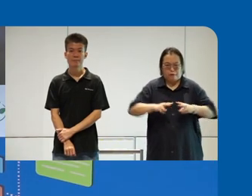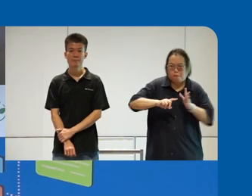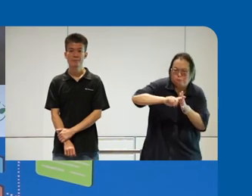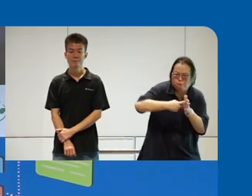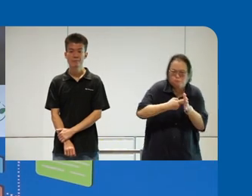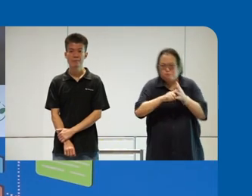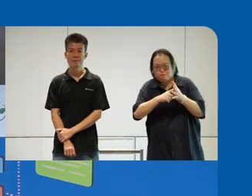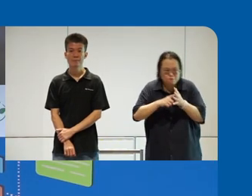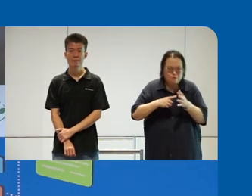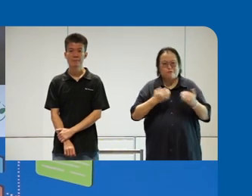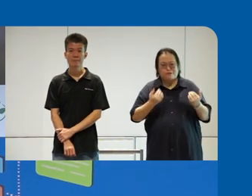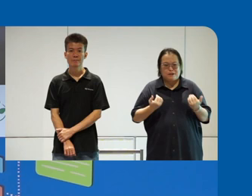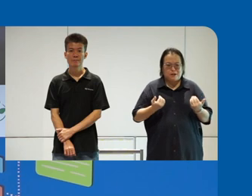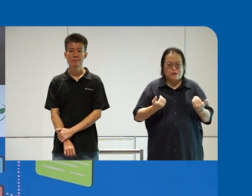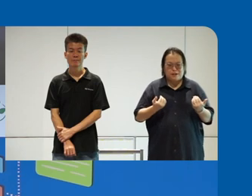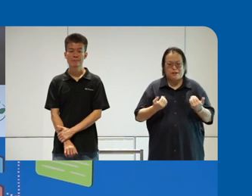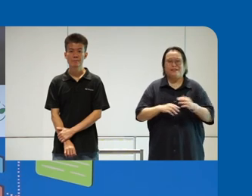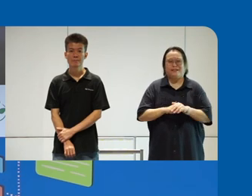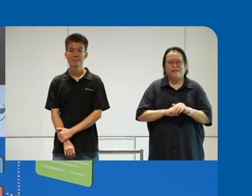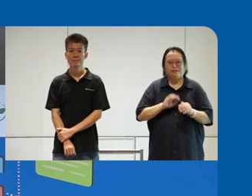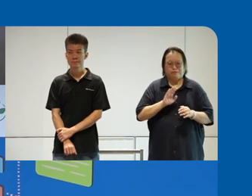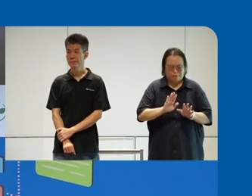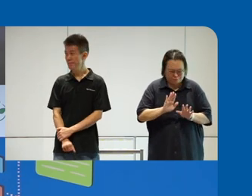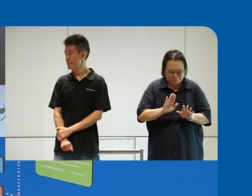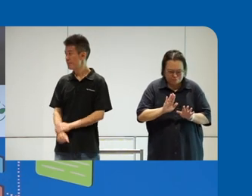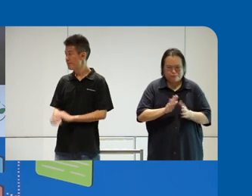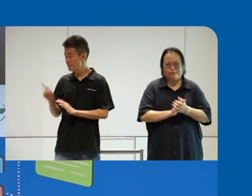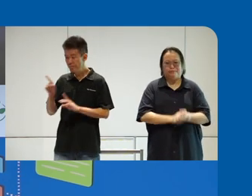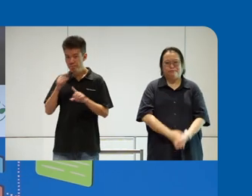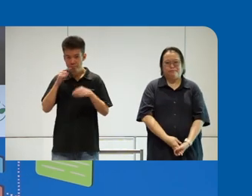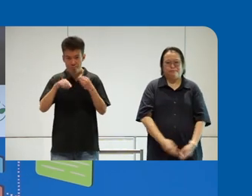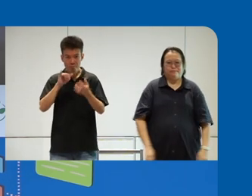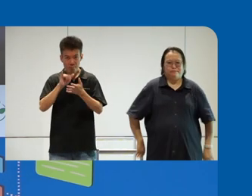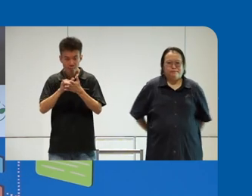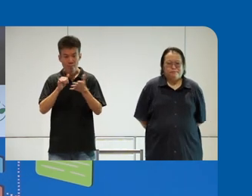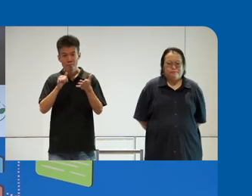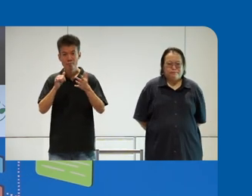right into launch right into the conversation uh but we so again look forward to that uh let's hand